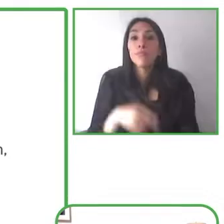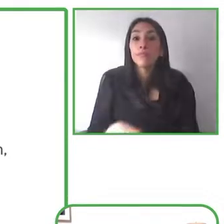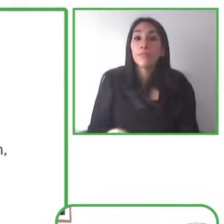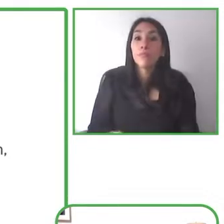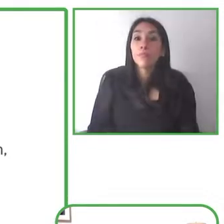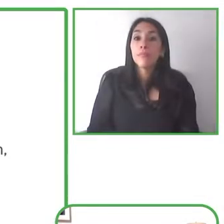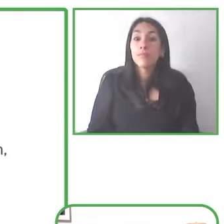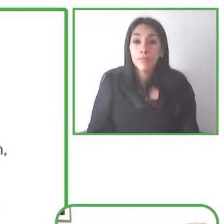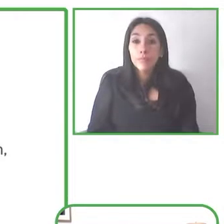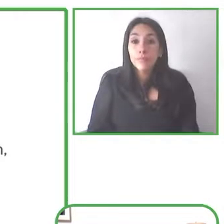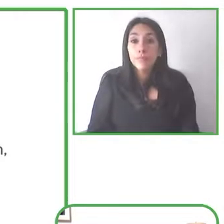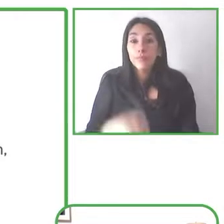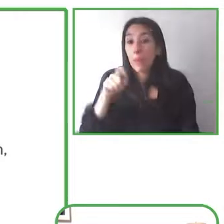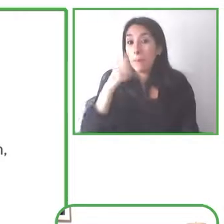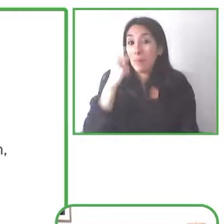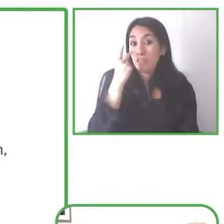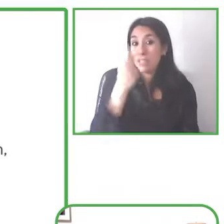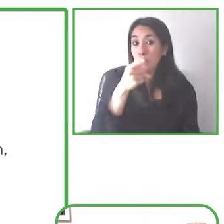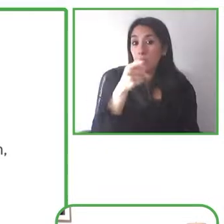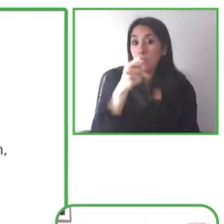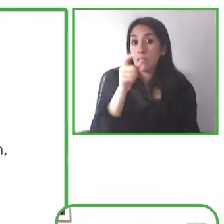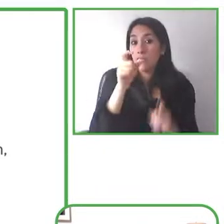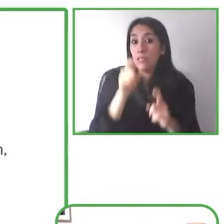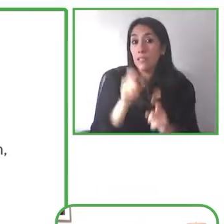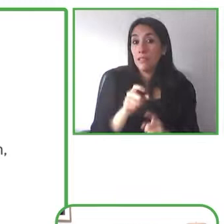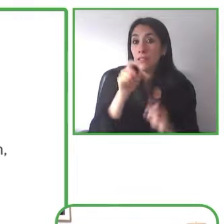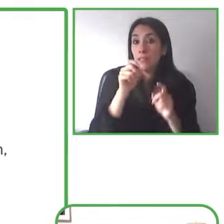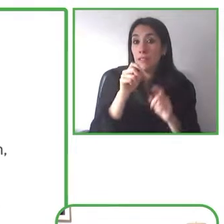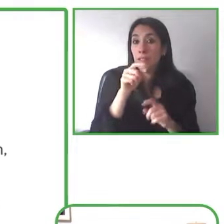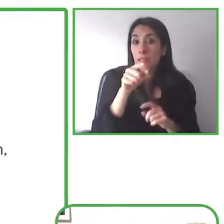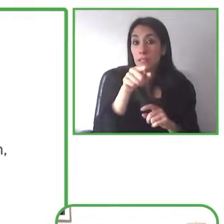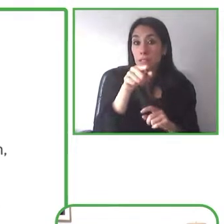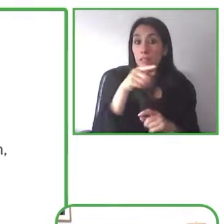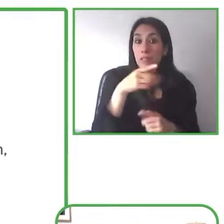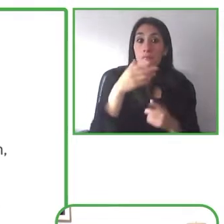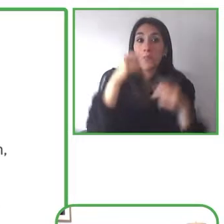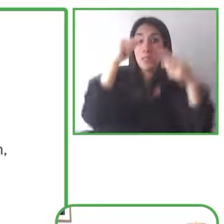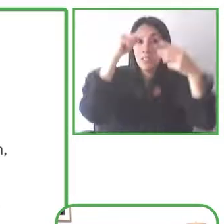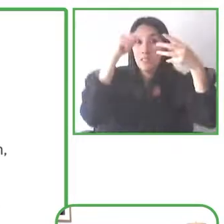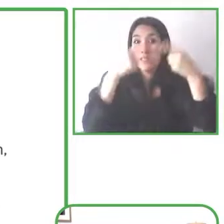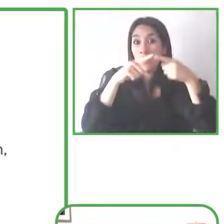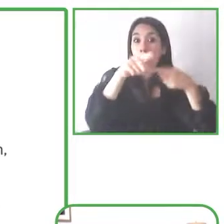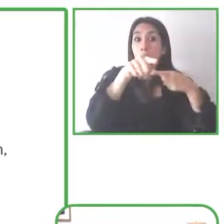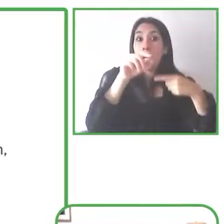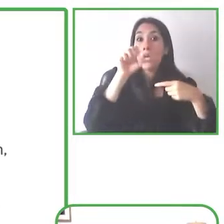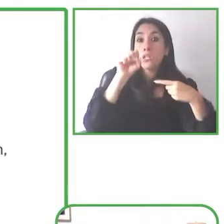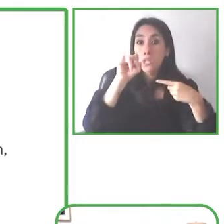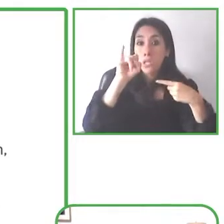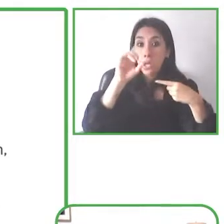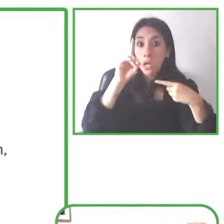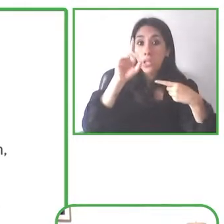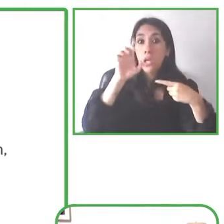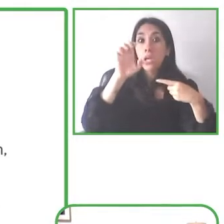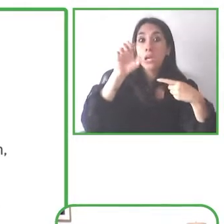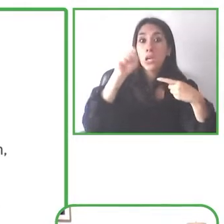now we have many different languages that are supported, and it's been really interesting to see you know how important this was especially